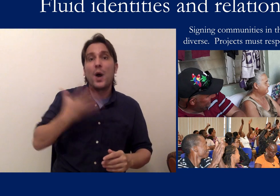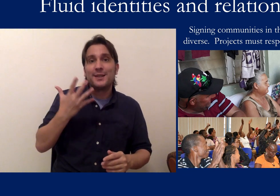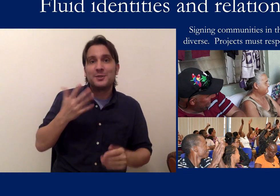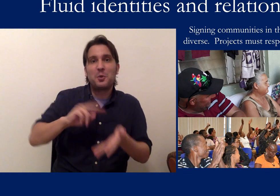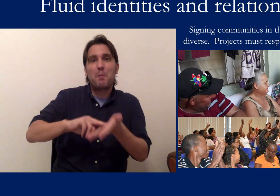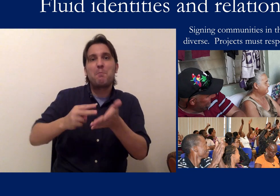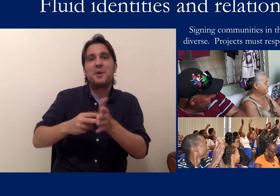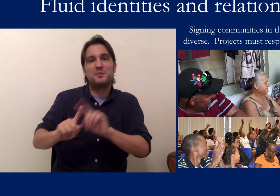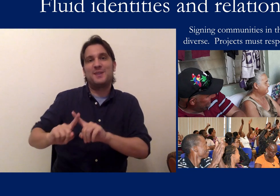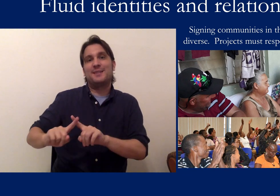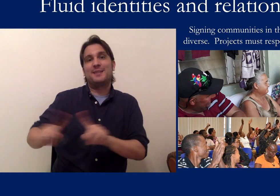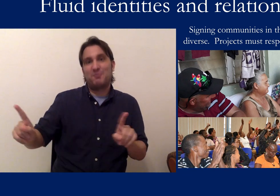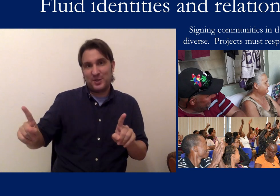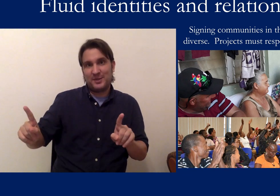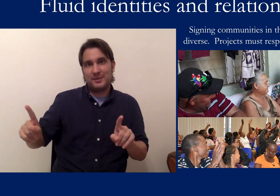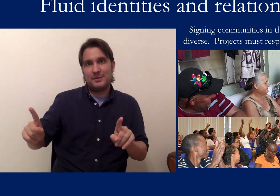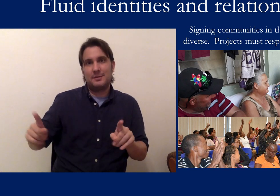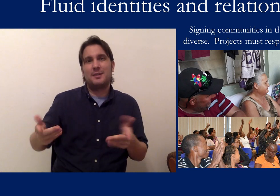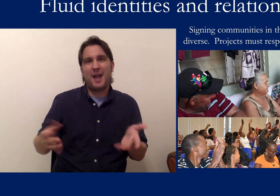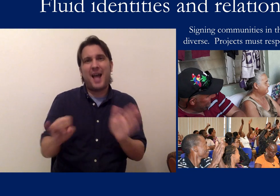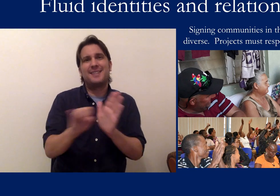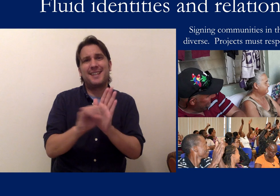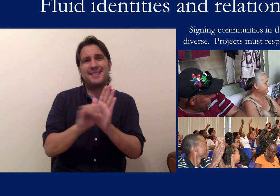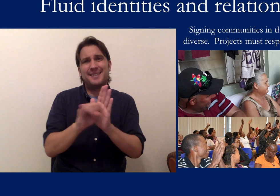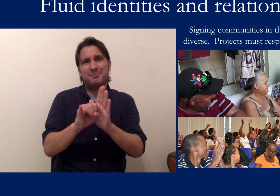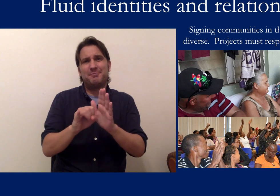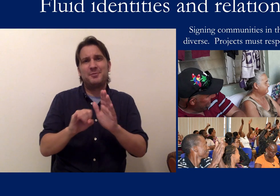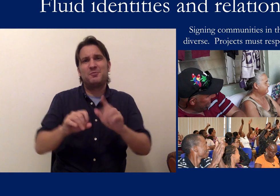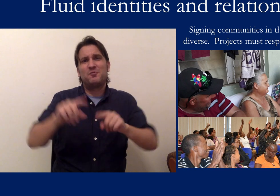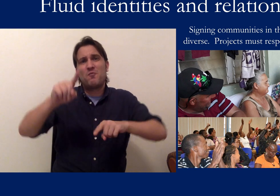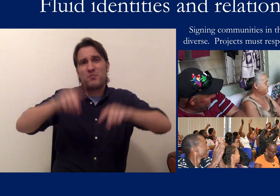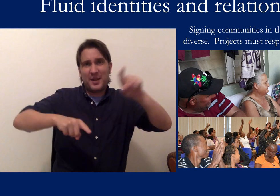my whiteness is interpreted in a totally different way, so that's an example of how